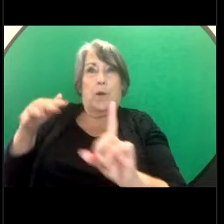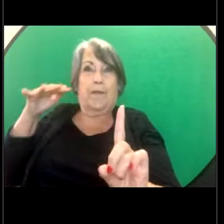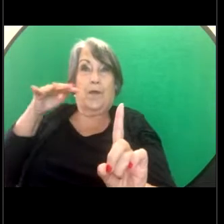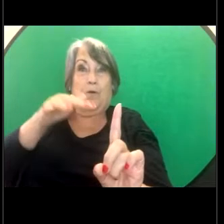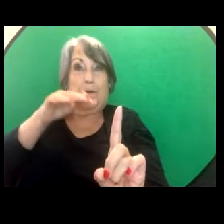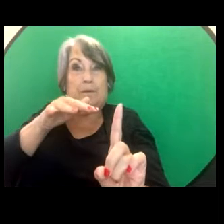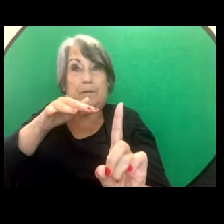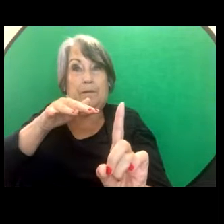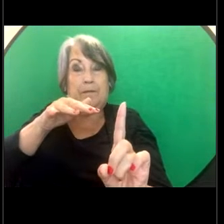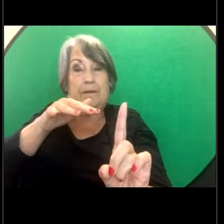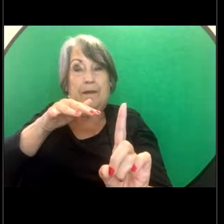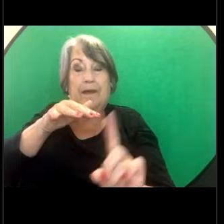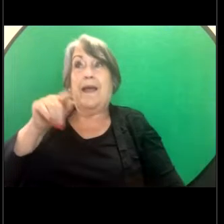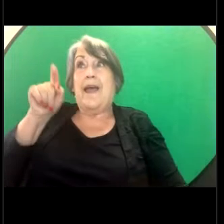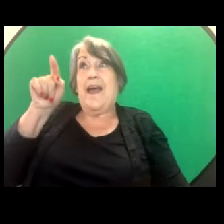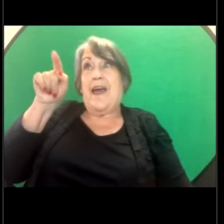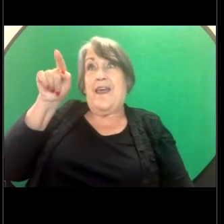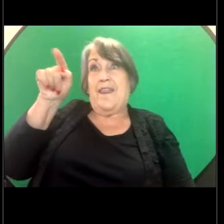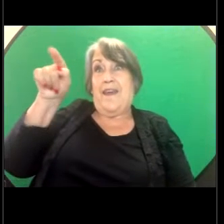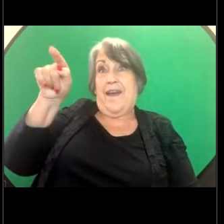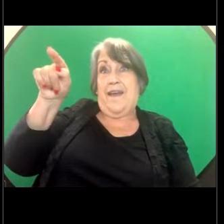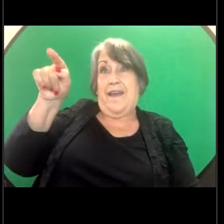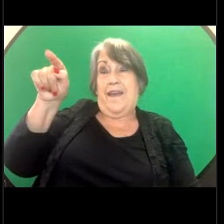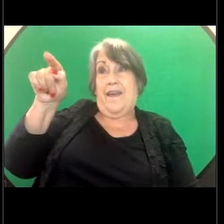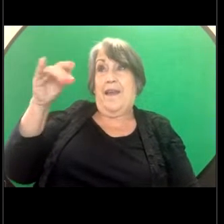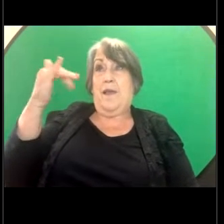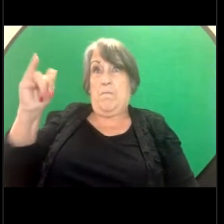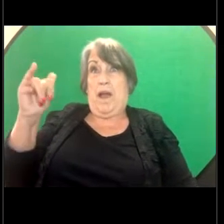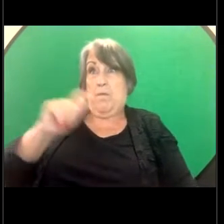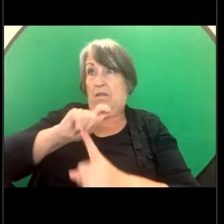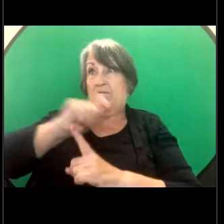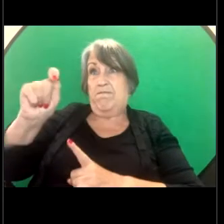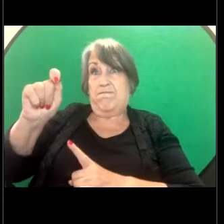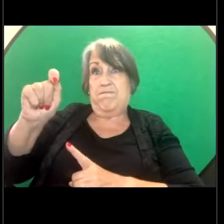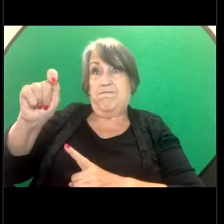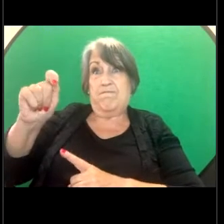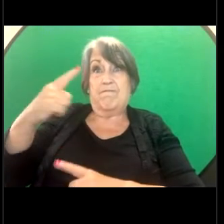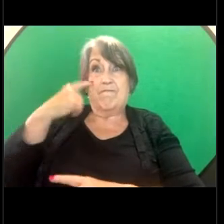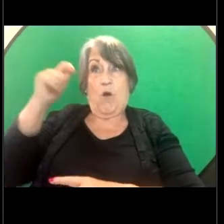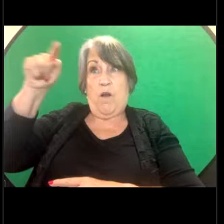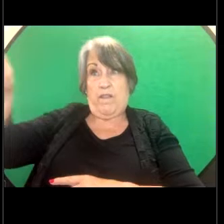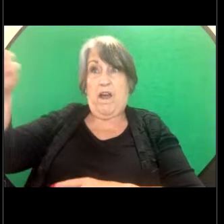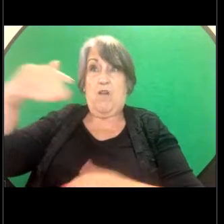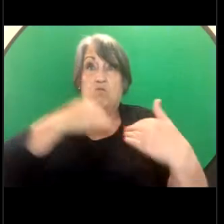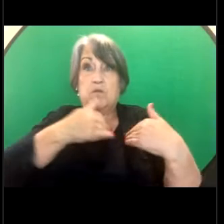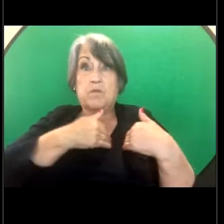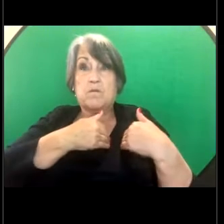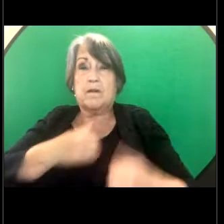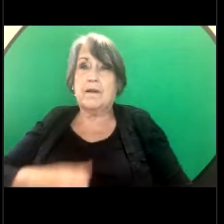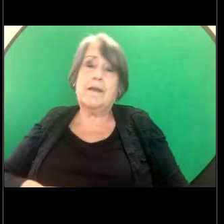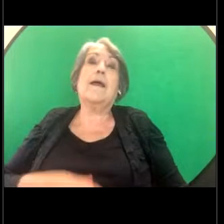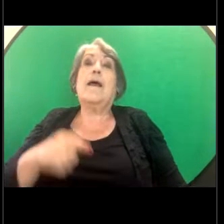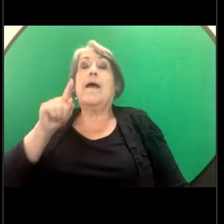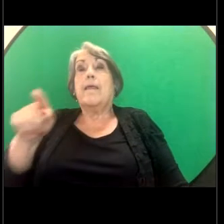they may be fined vicariously liable and that can be important for trying to hold an employer